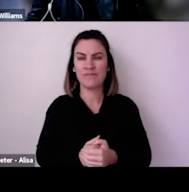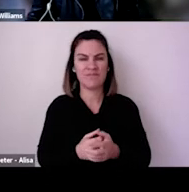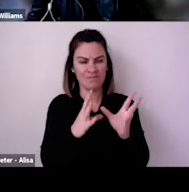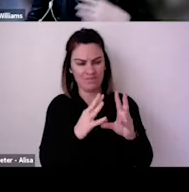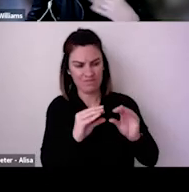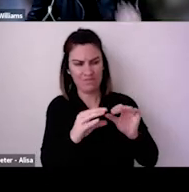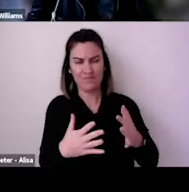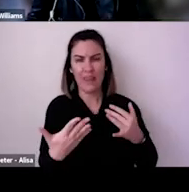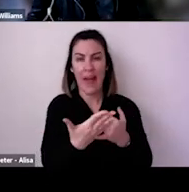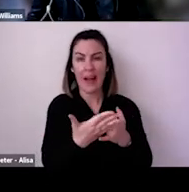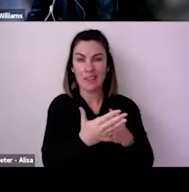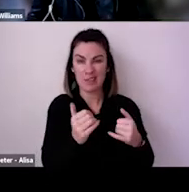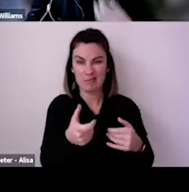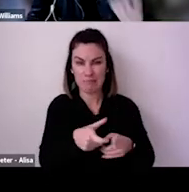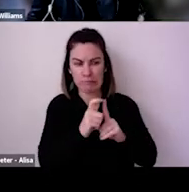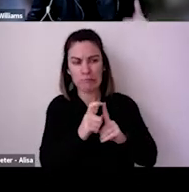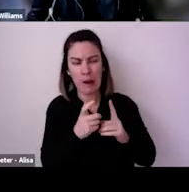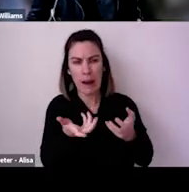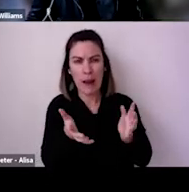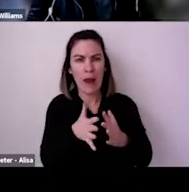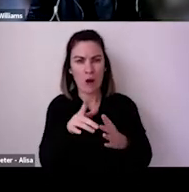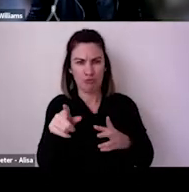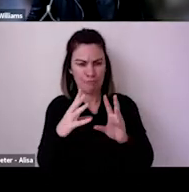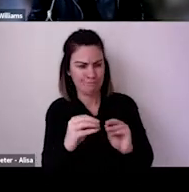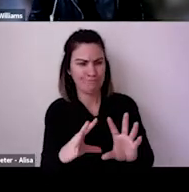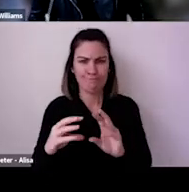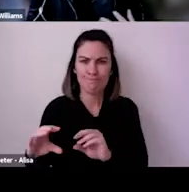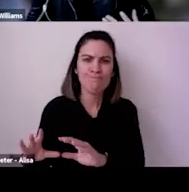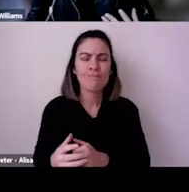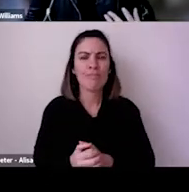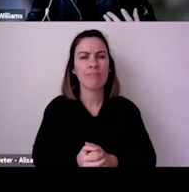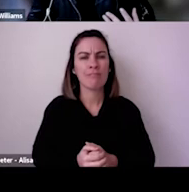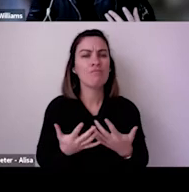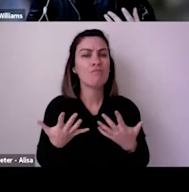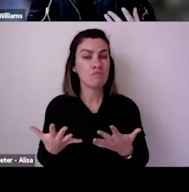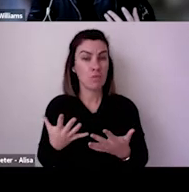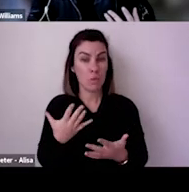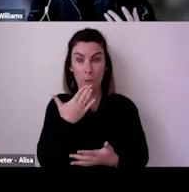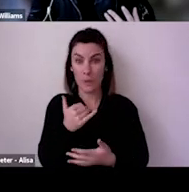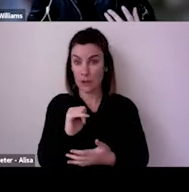So Tandi, just as you've been showing us your graphs here I've been showing Australian results